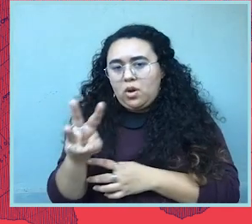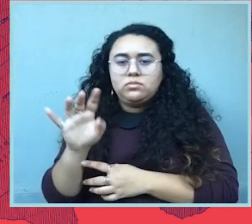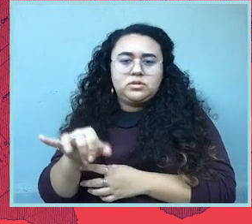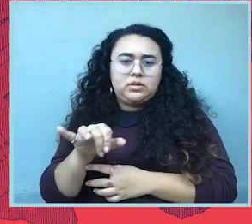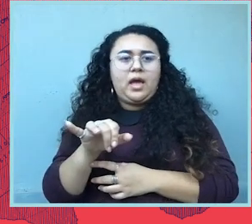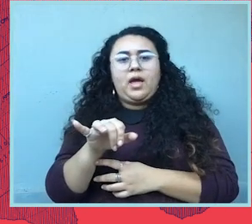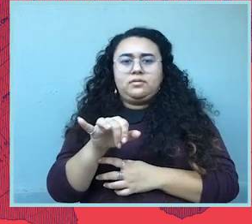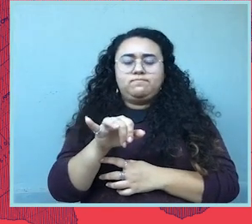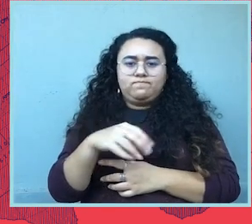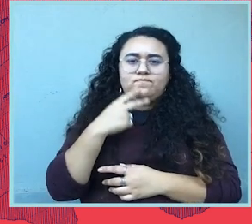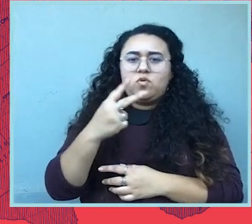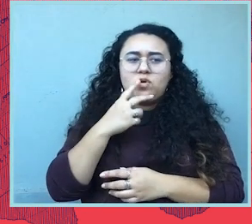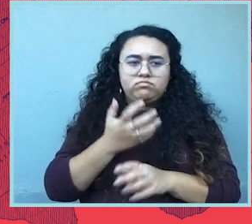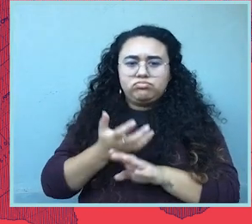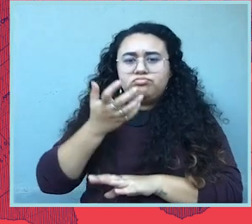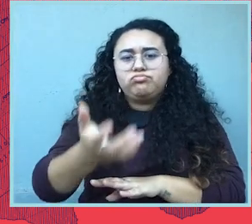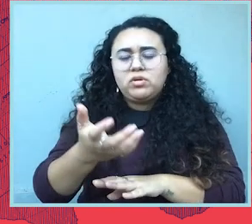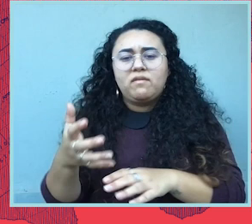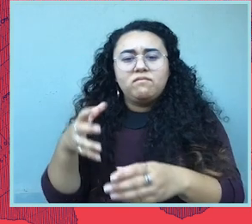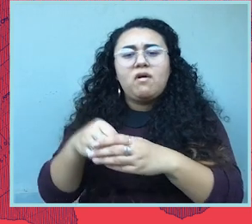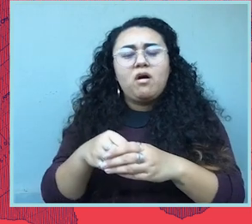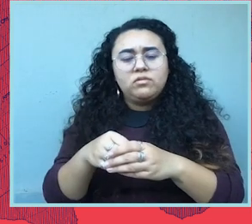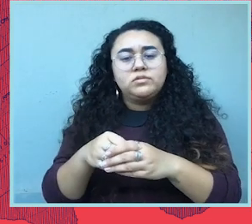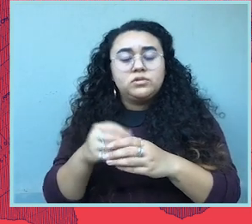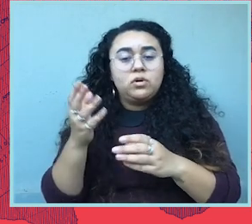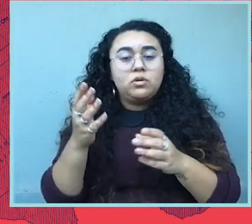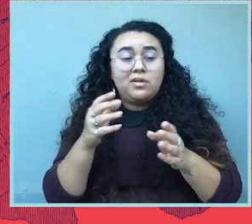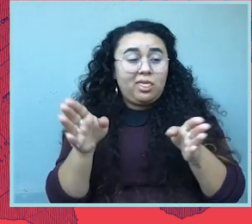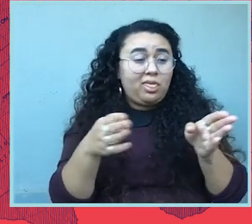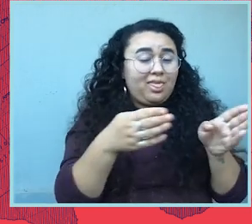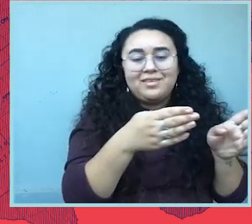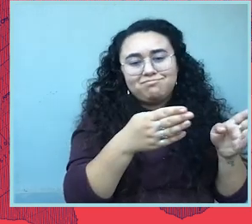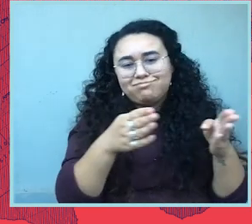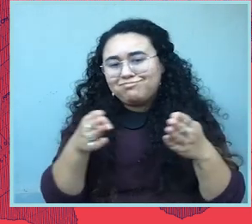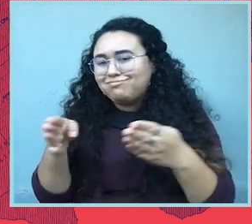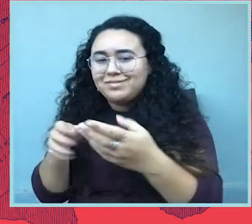We know that that voice is critically important in terms of pushing the needle on our side.